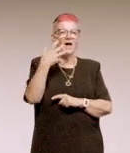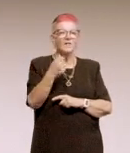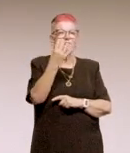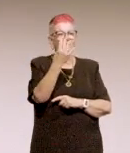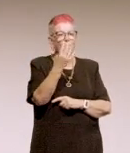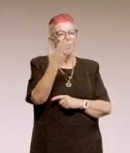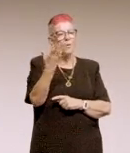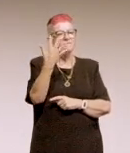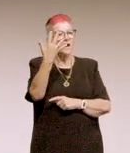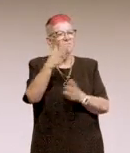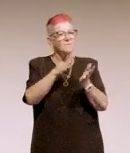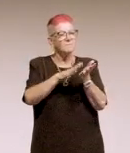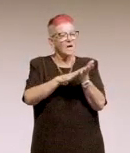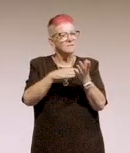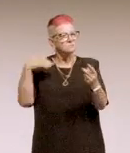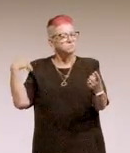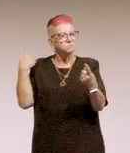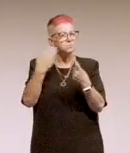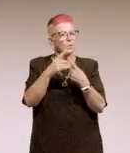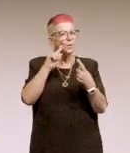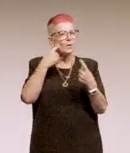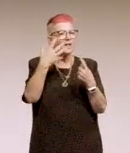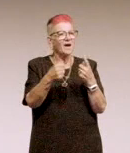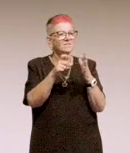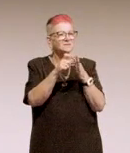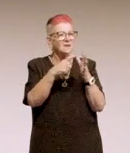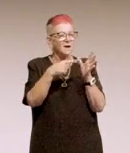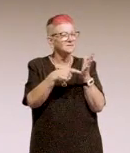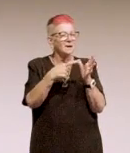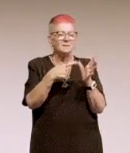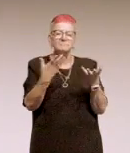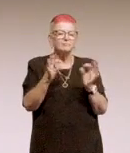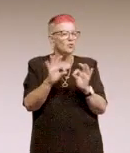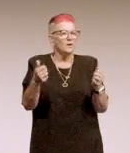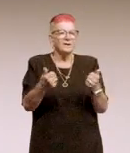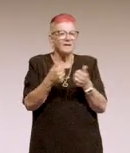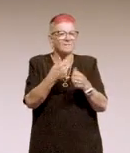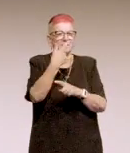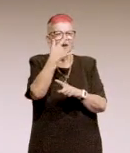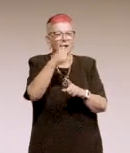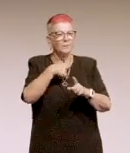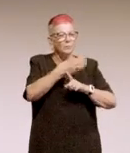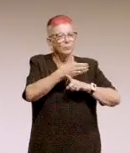but due to a few issues with me relocating to Sydney and as such,